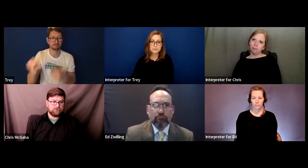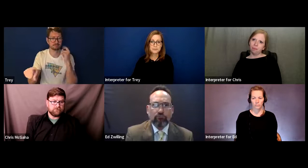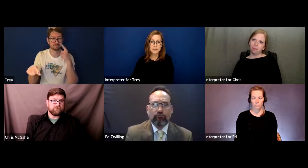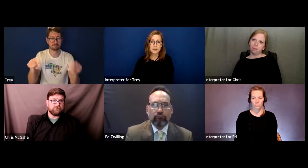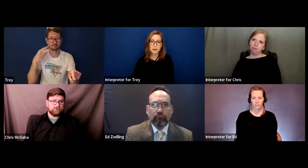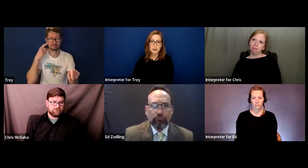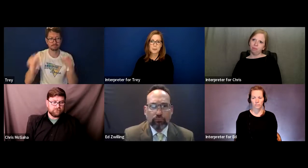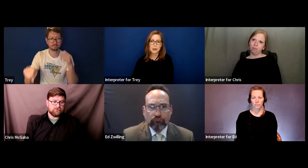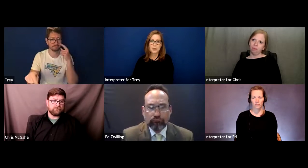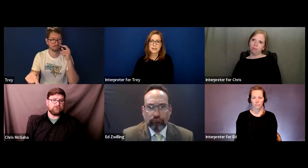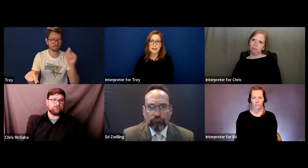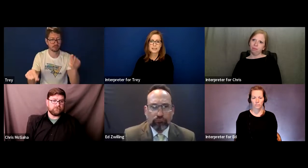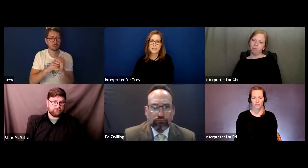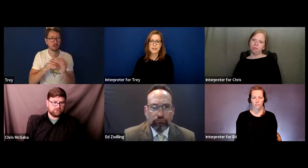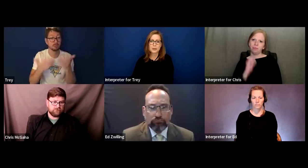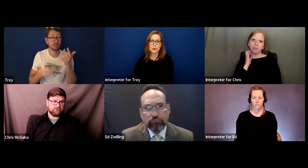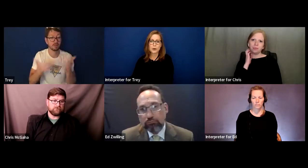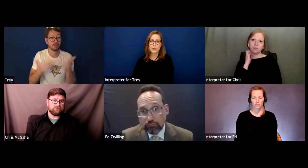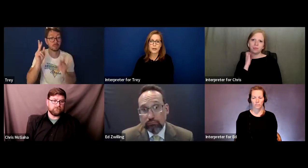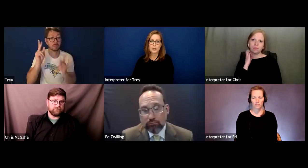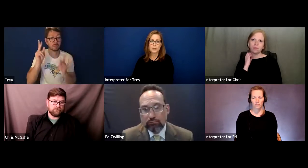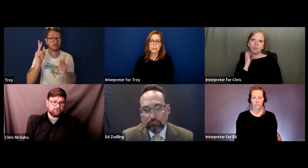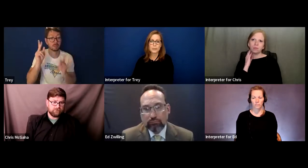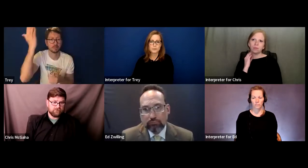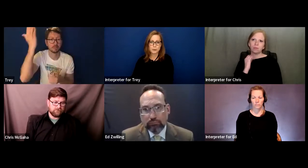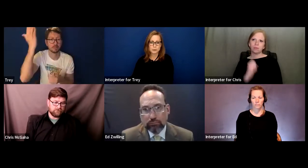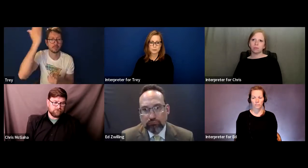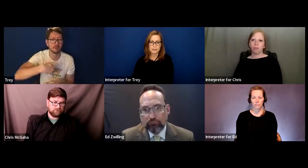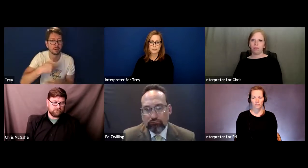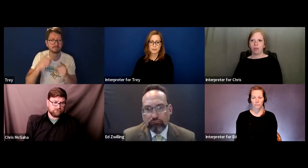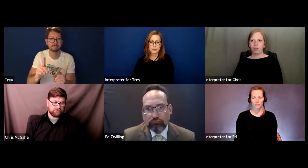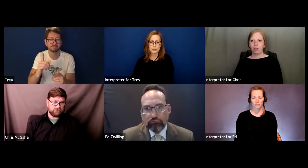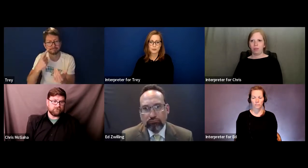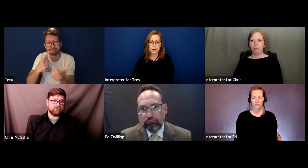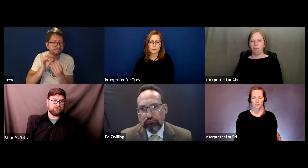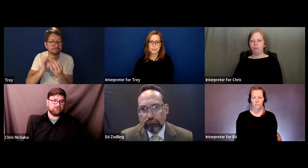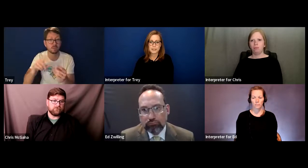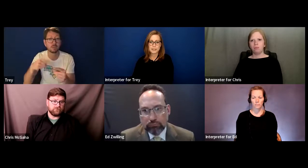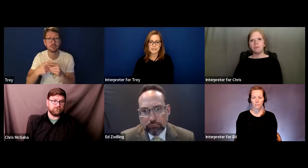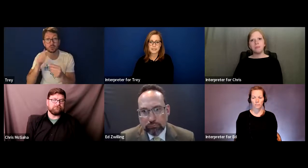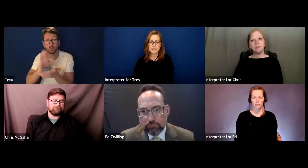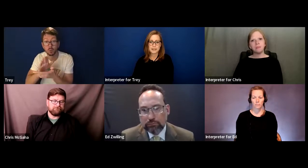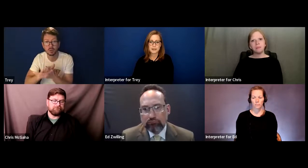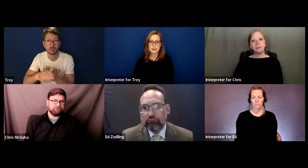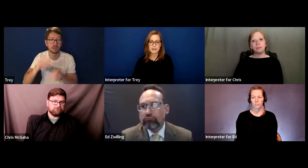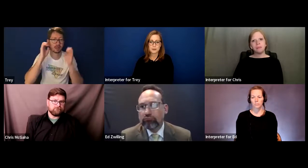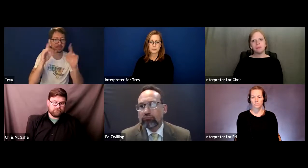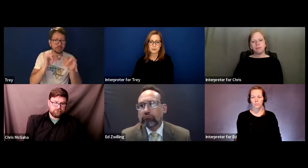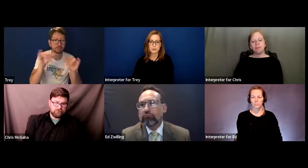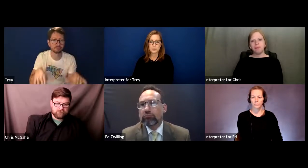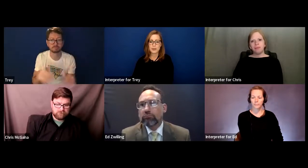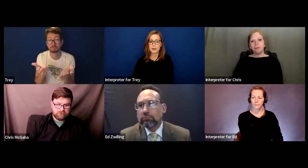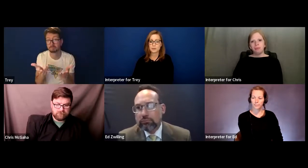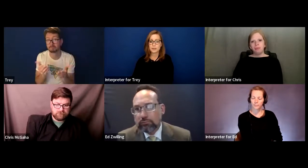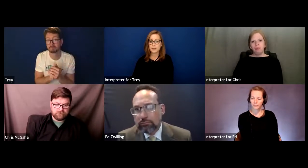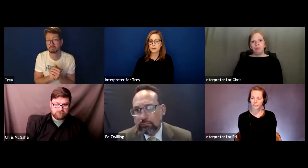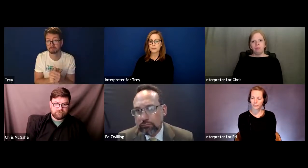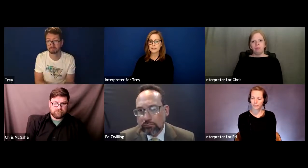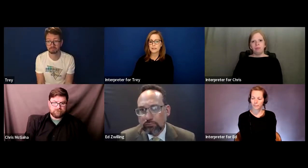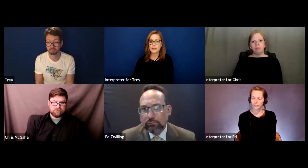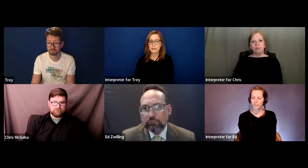But I wanted to ask Ed about pitfalls that you commonly see people may not recognize